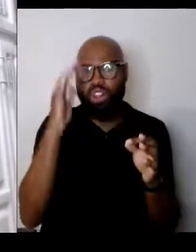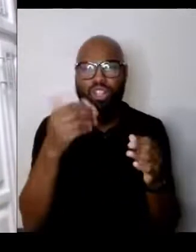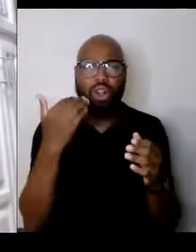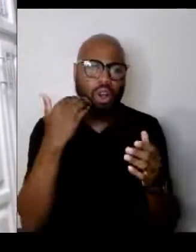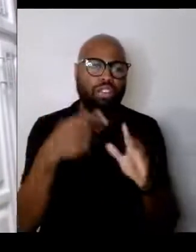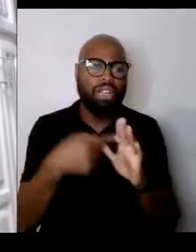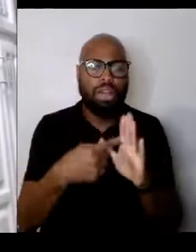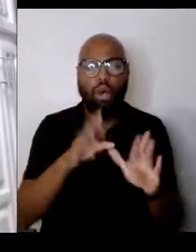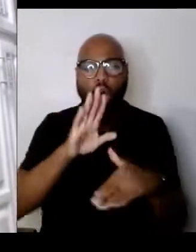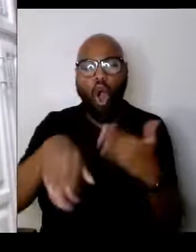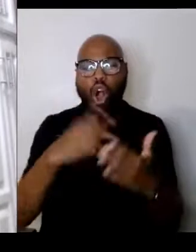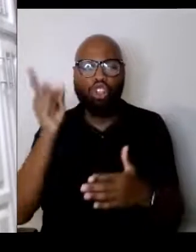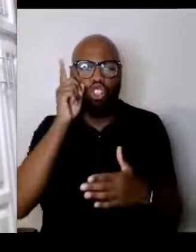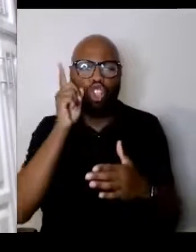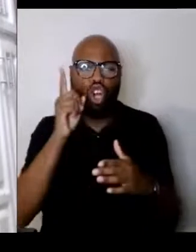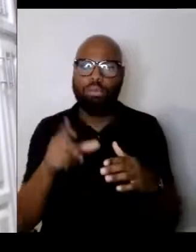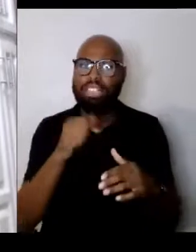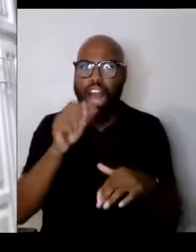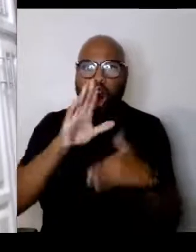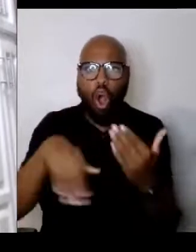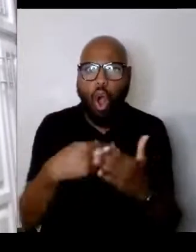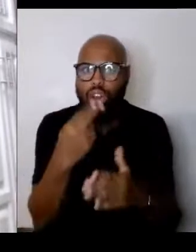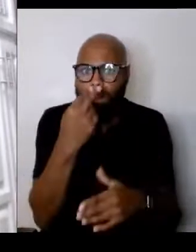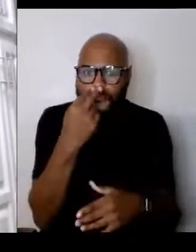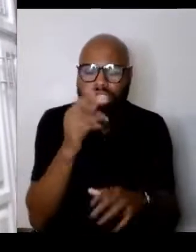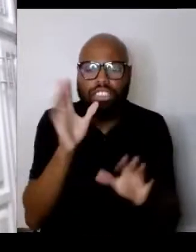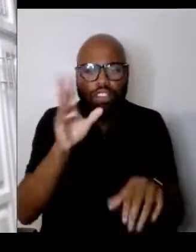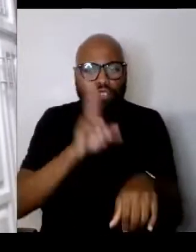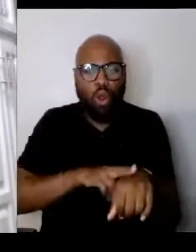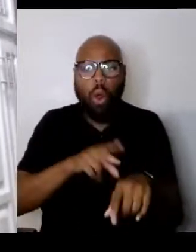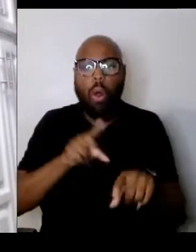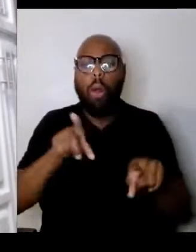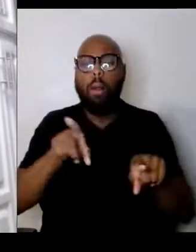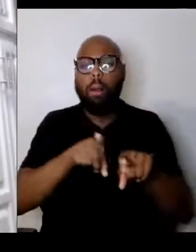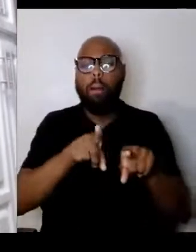Nonetheless, I think if you teach people